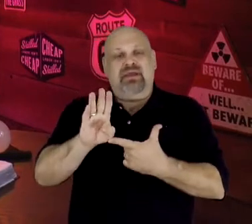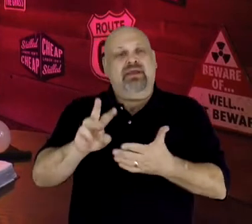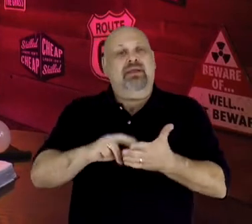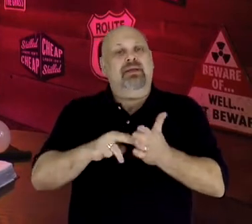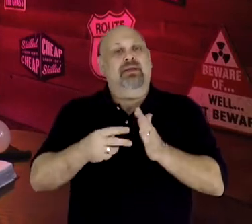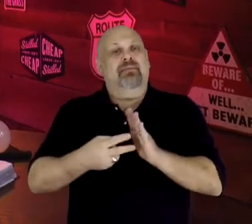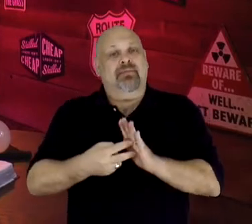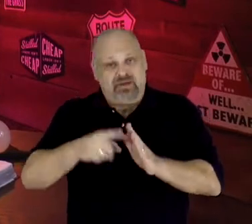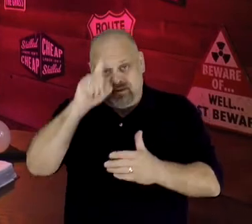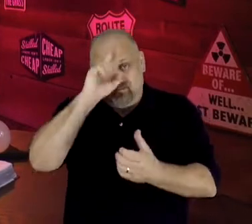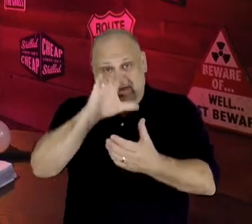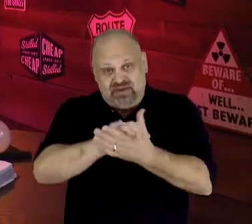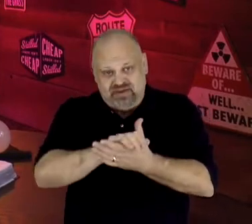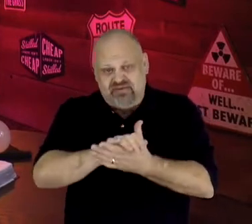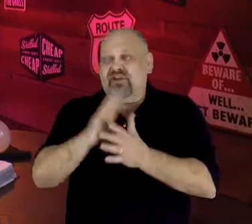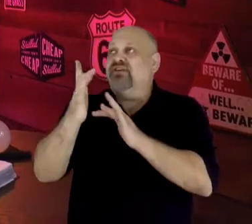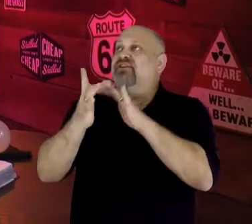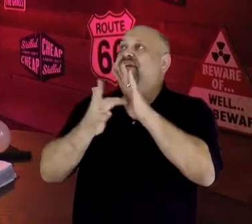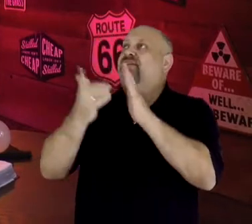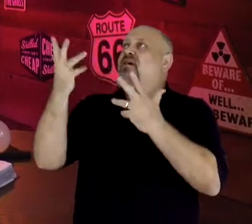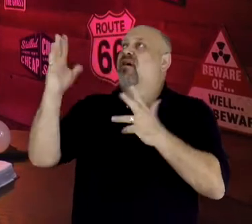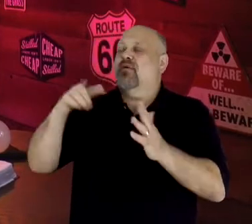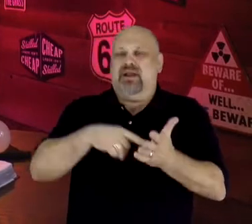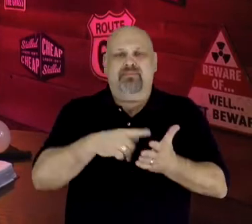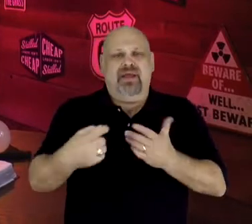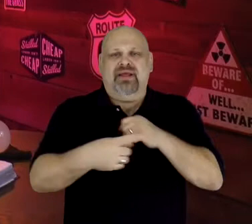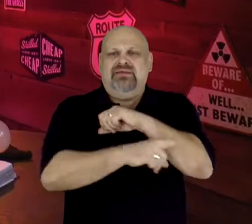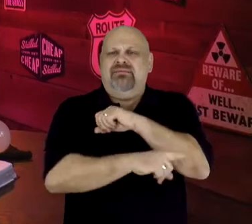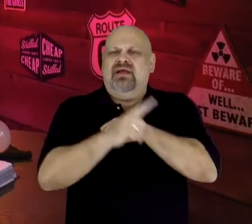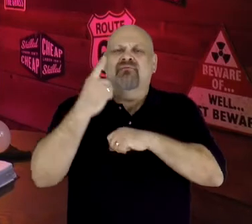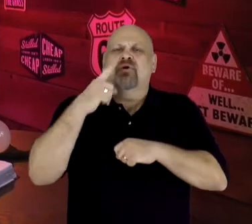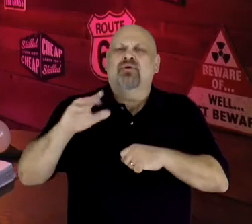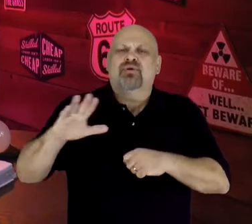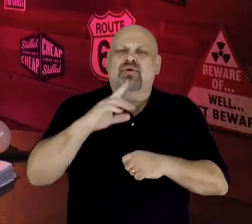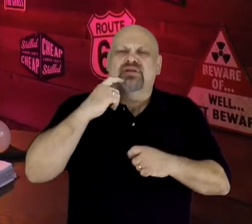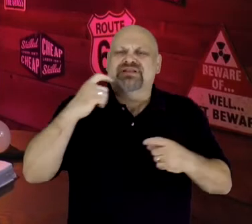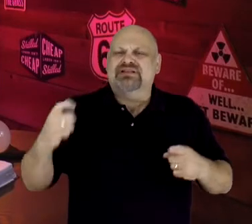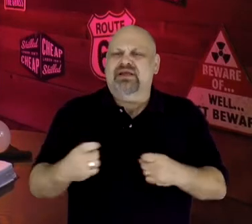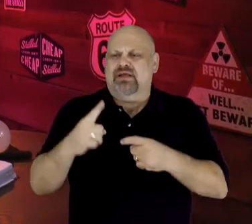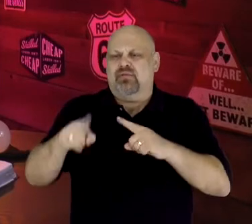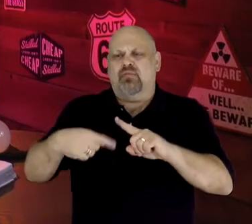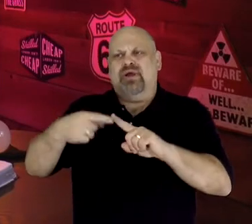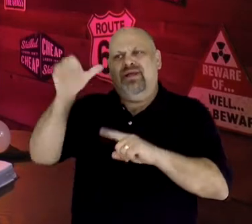stands for "believe" that Jesus already paid the price for your sin when He died on the cross.